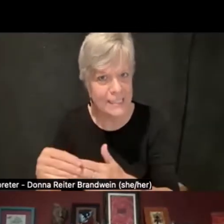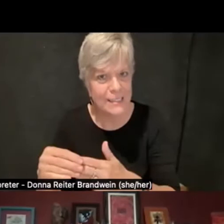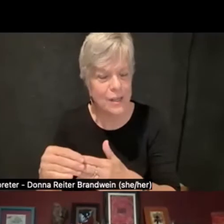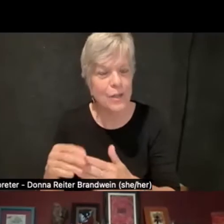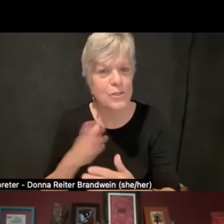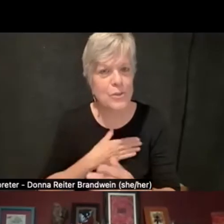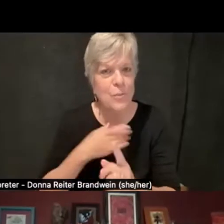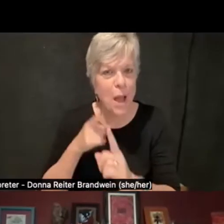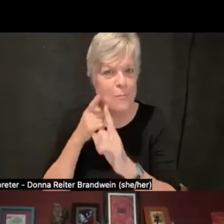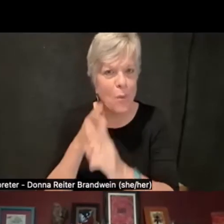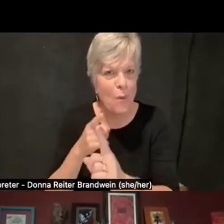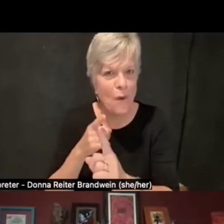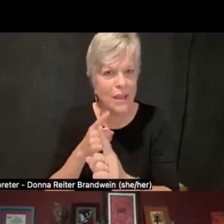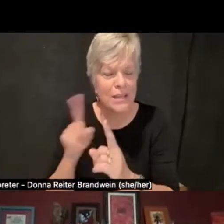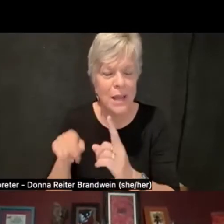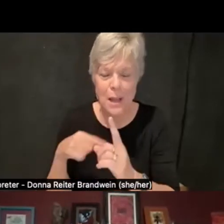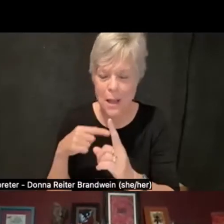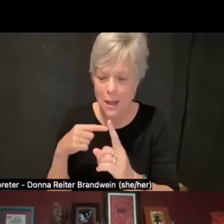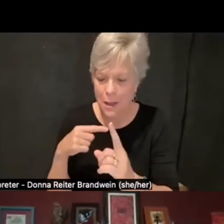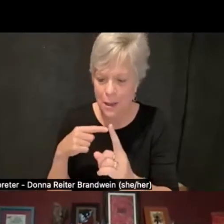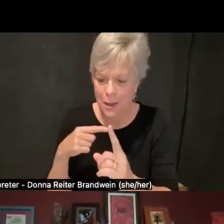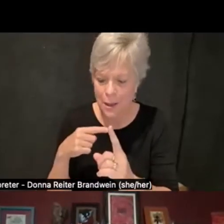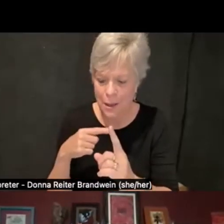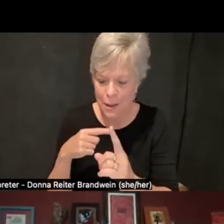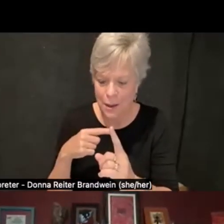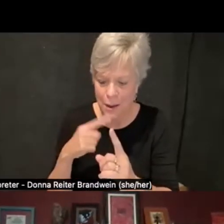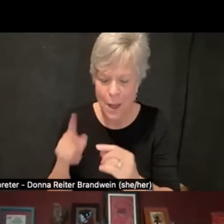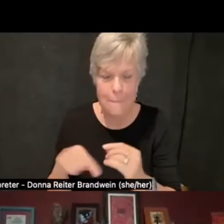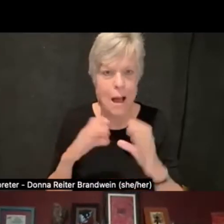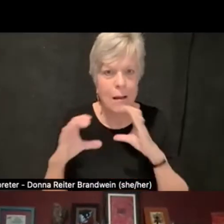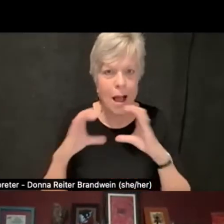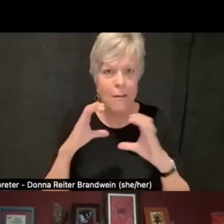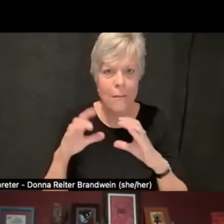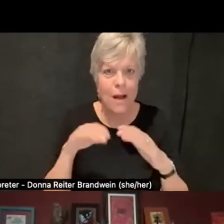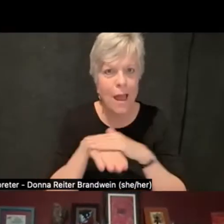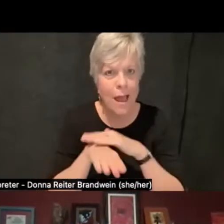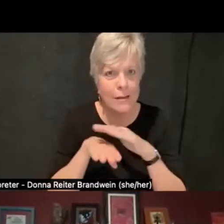the conversation around access and accessibility